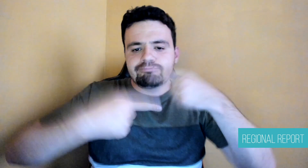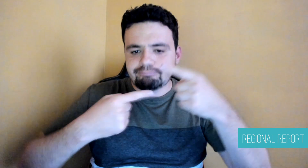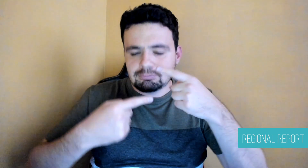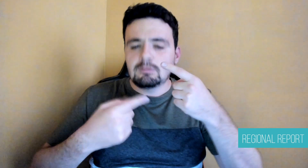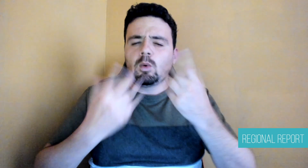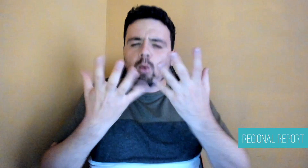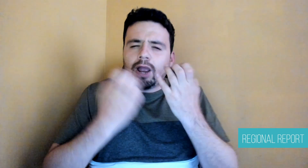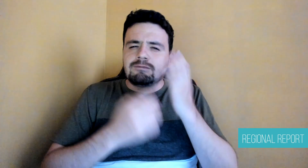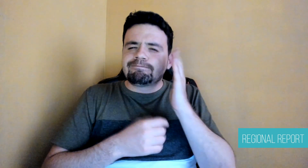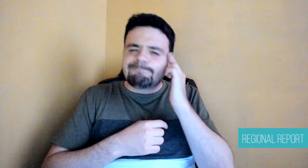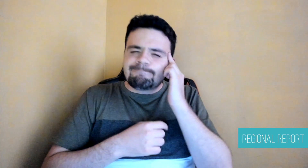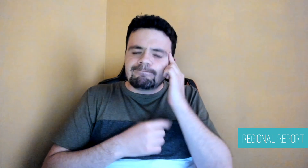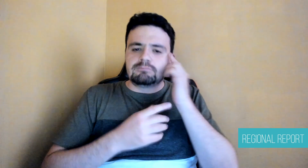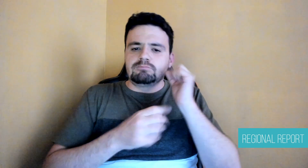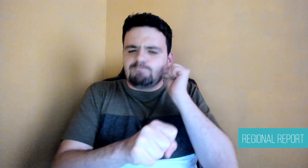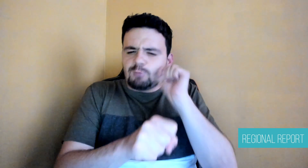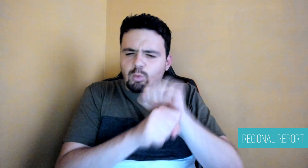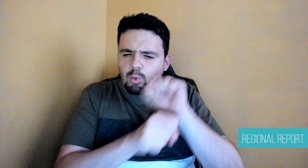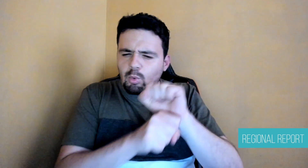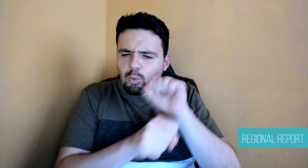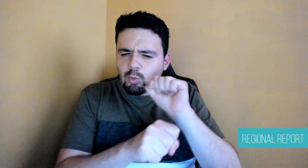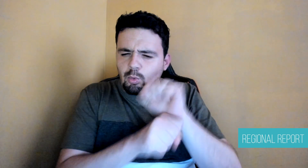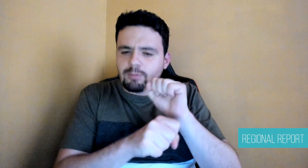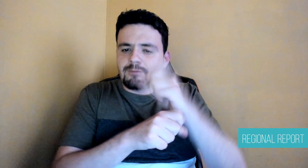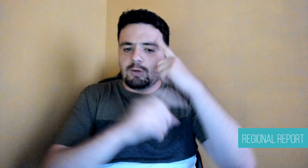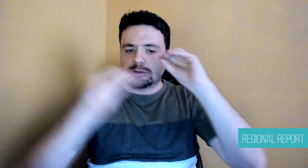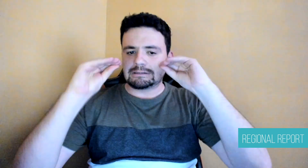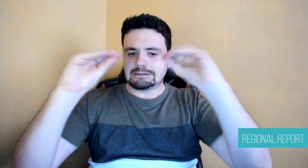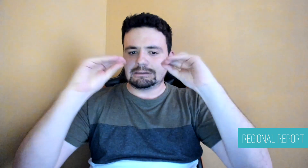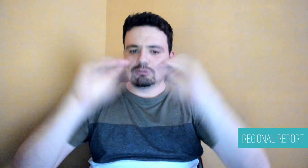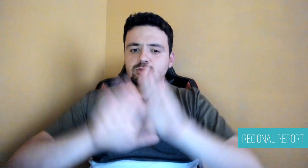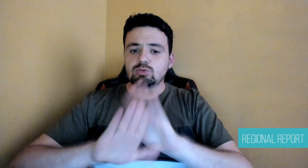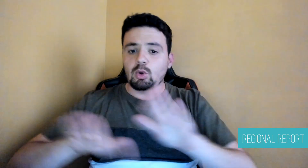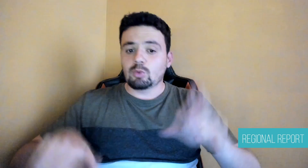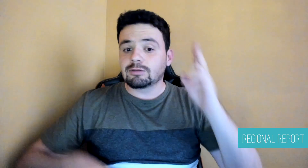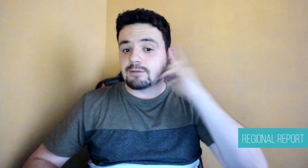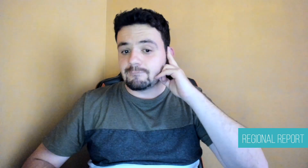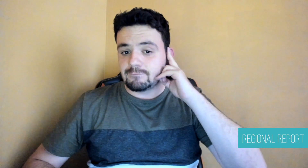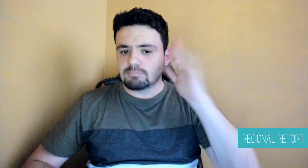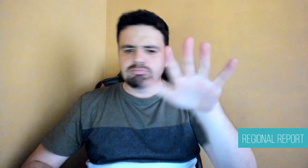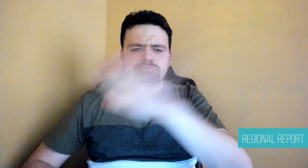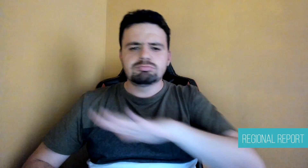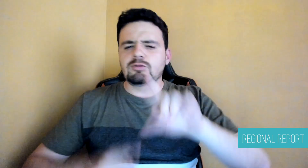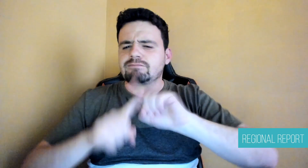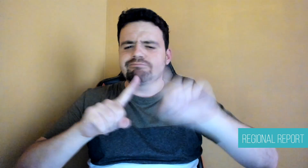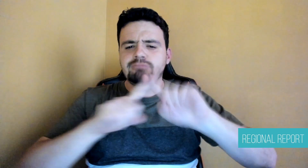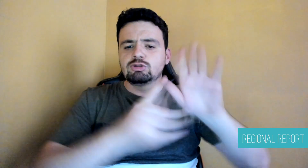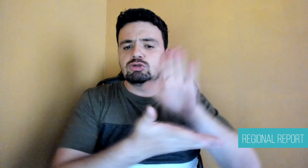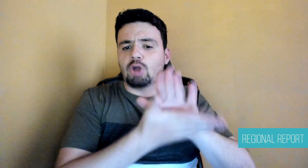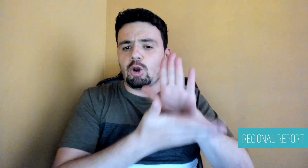institute and then obtained a baccalaureate,